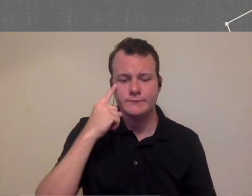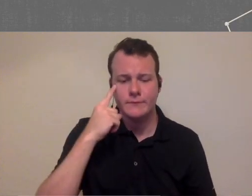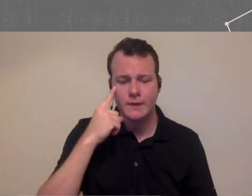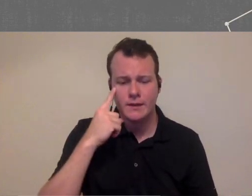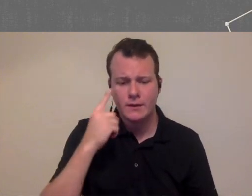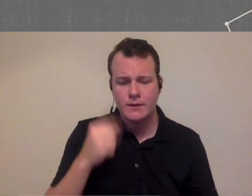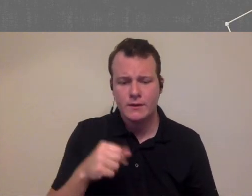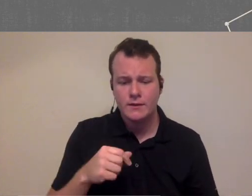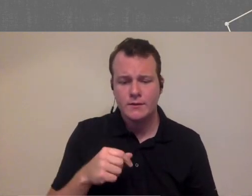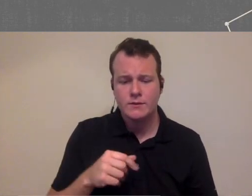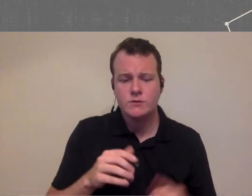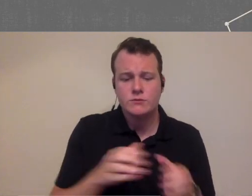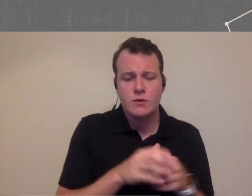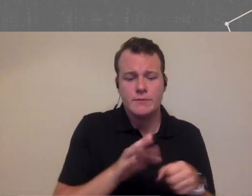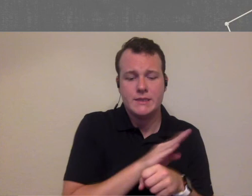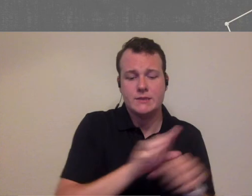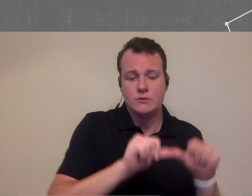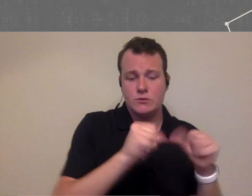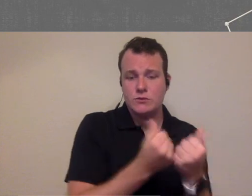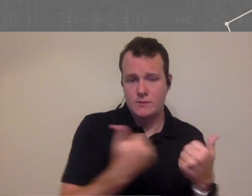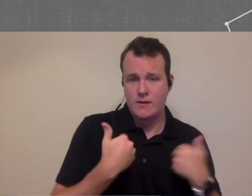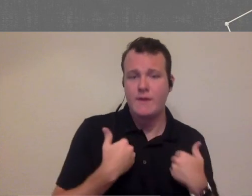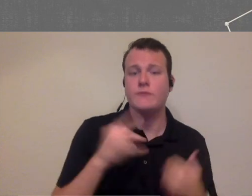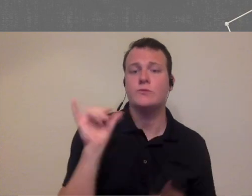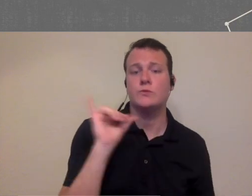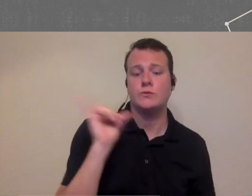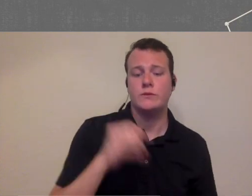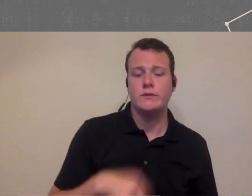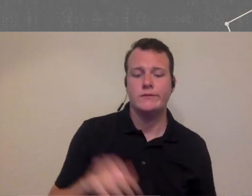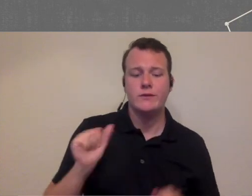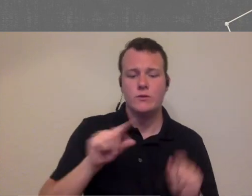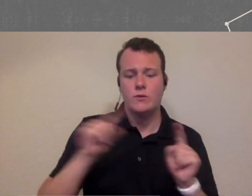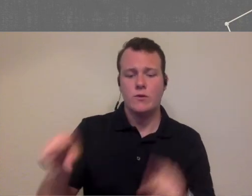lot of resources as well to kind of help with that you can go to like Khan